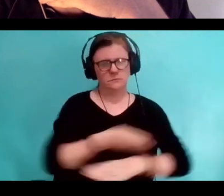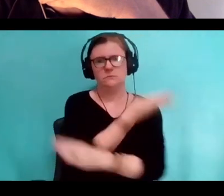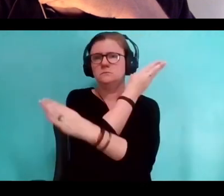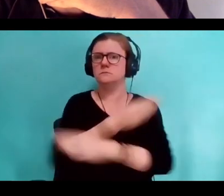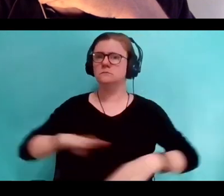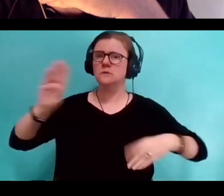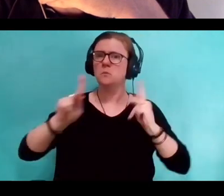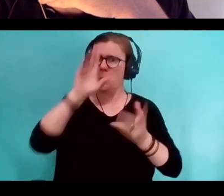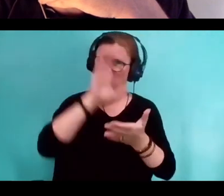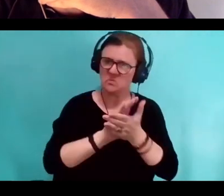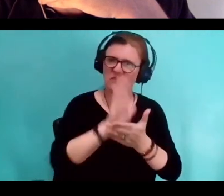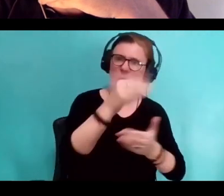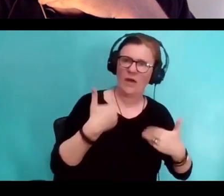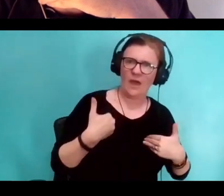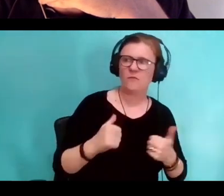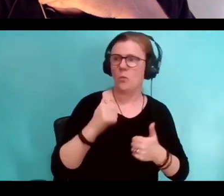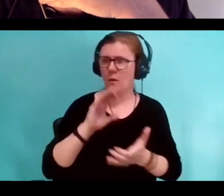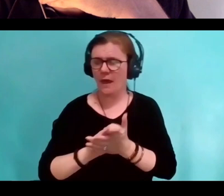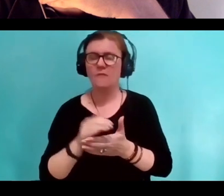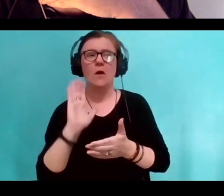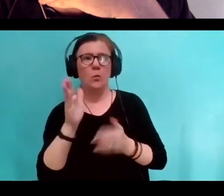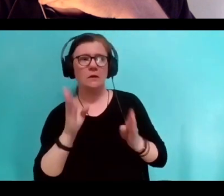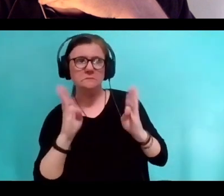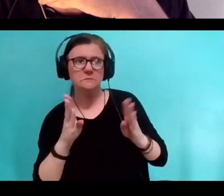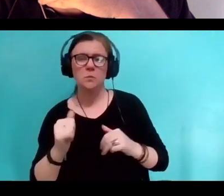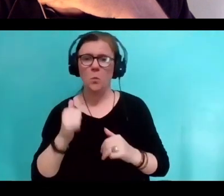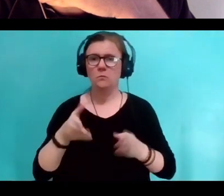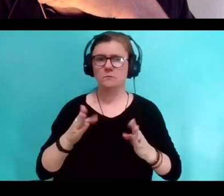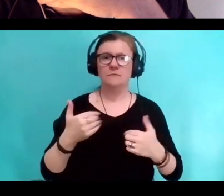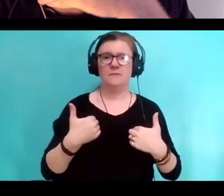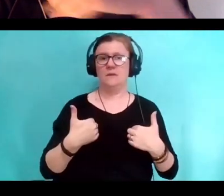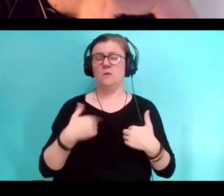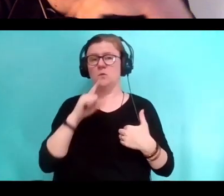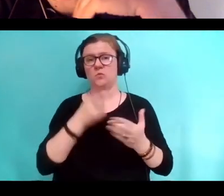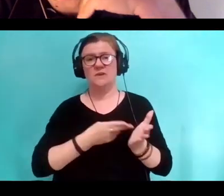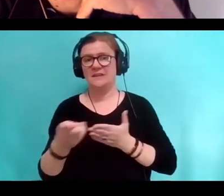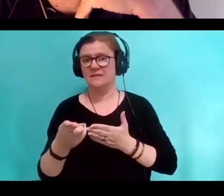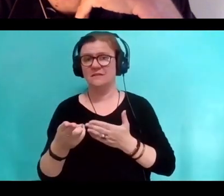will get them seen and heard. And so like, I don't use differently abled.